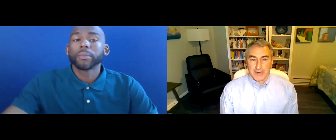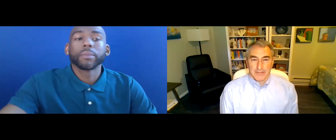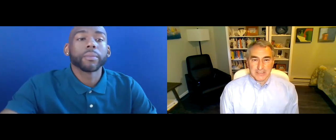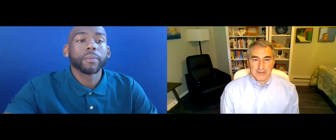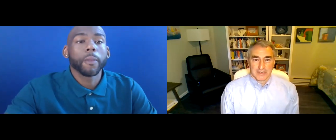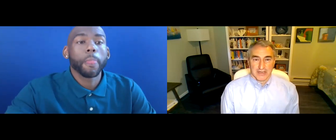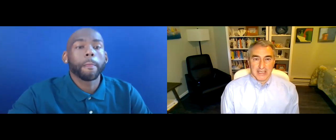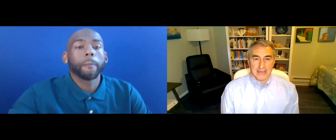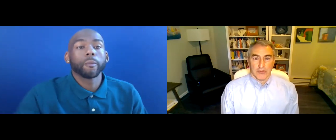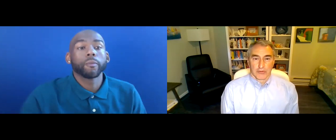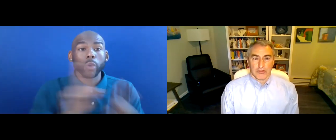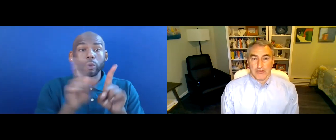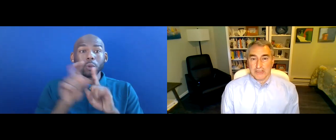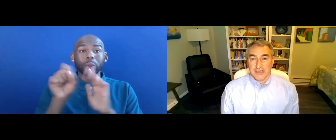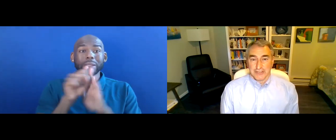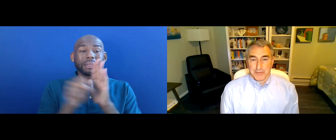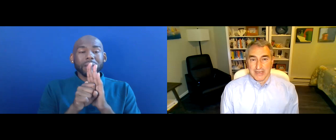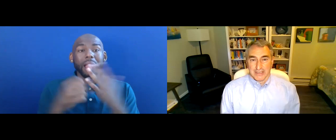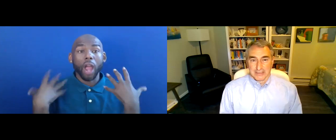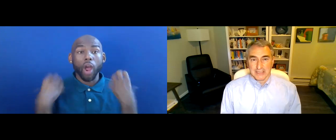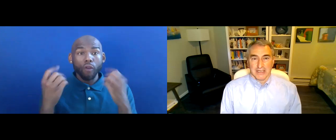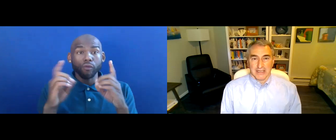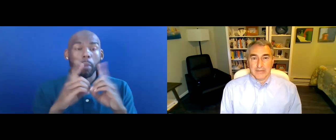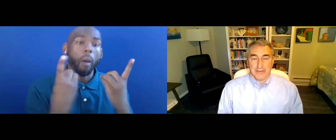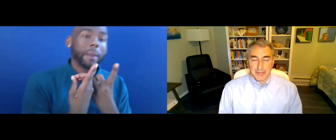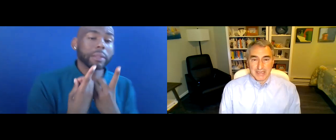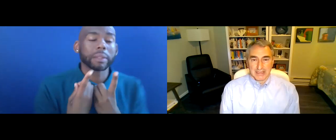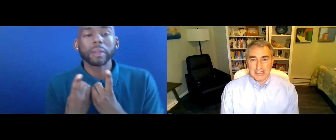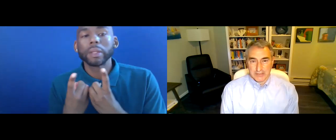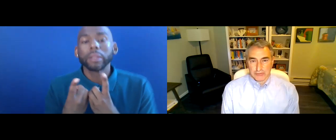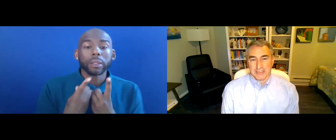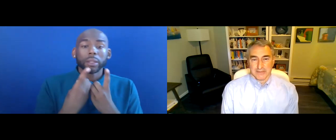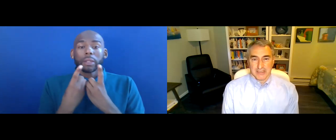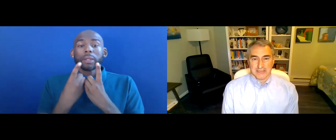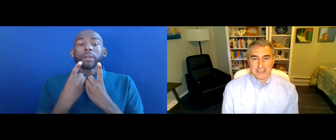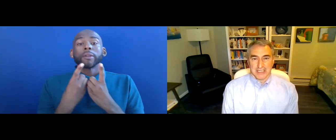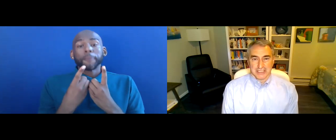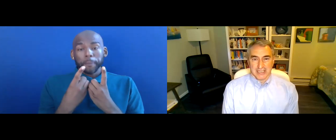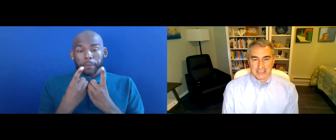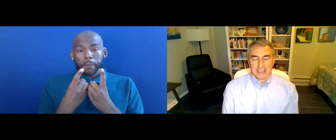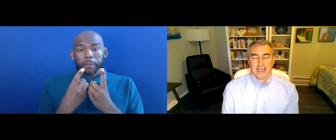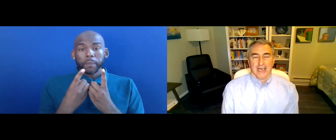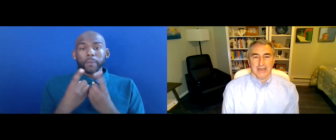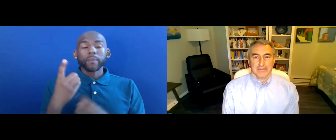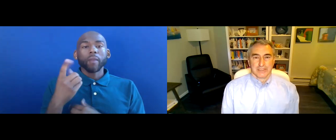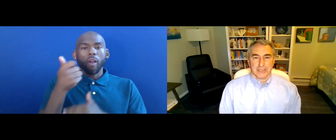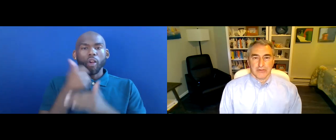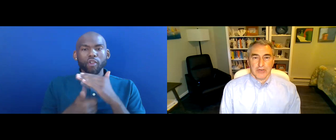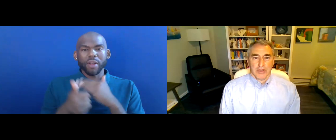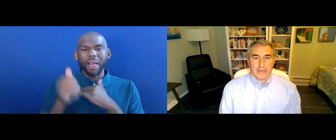DEPARTMENTS FOR LOCAL INTERVENTION PROVIDERS.